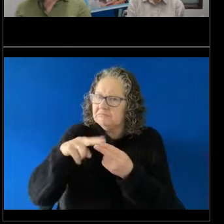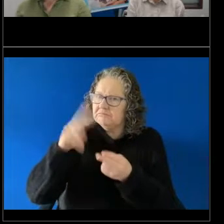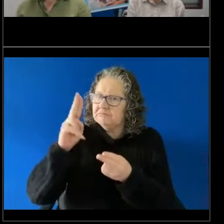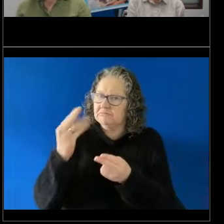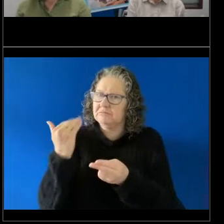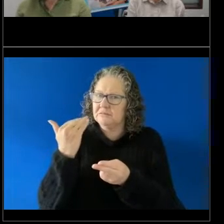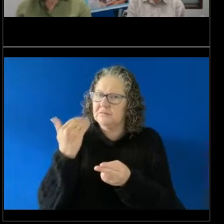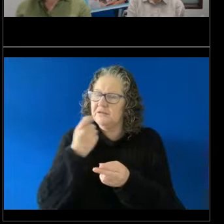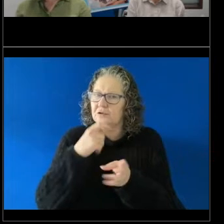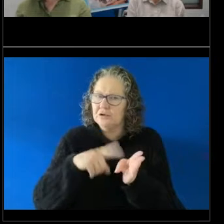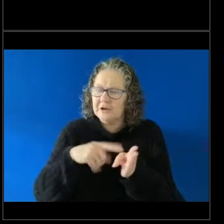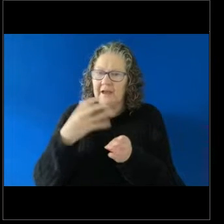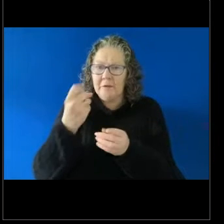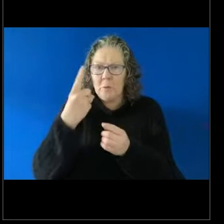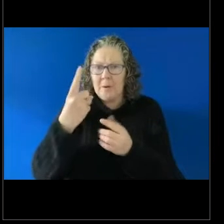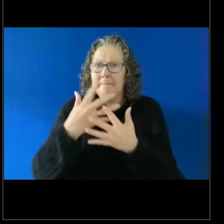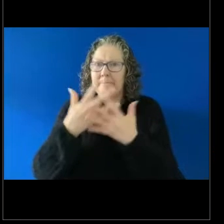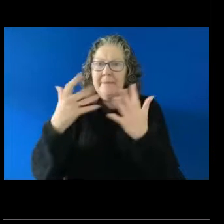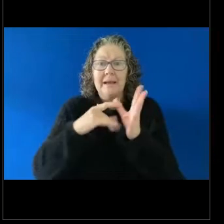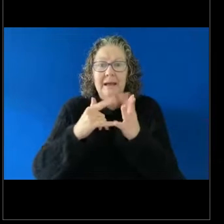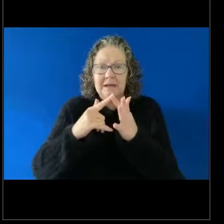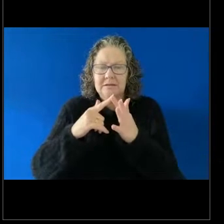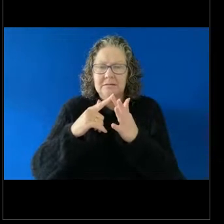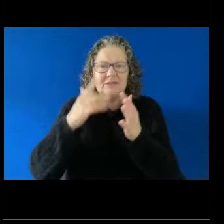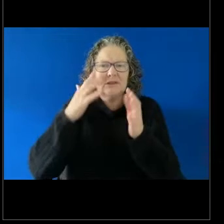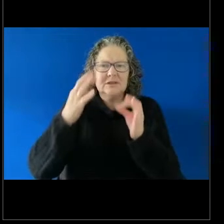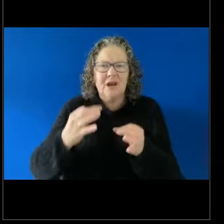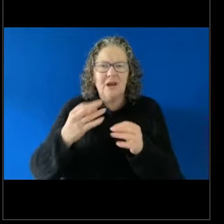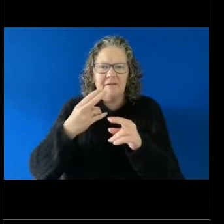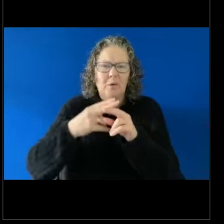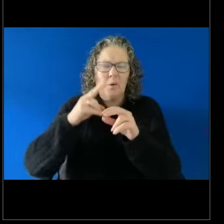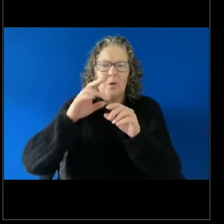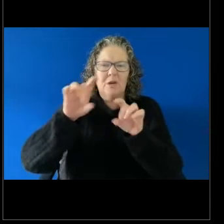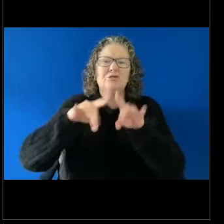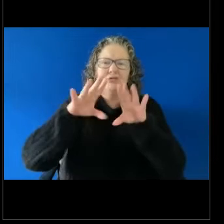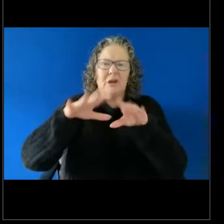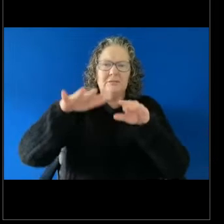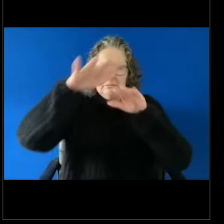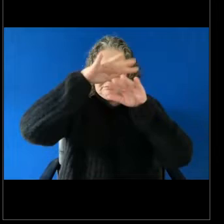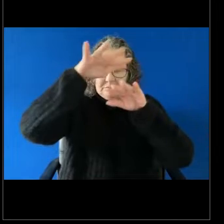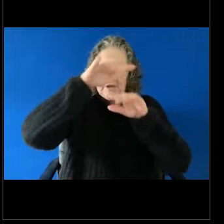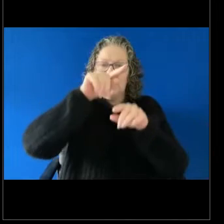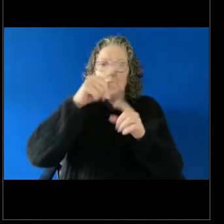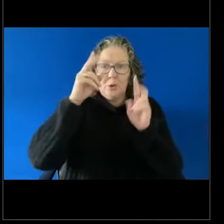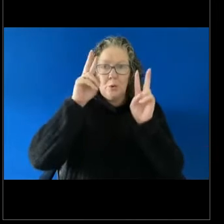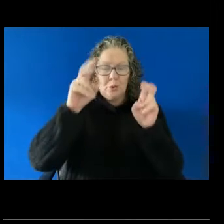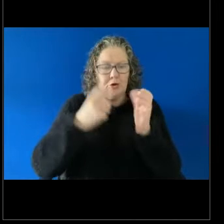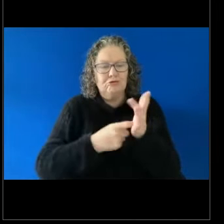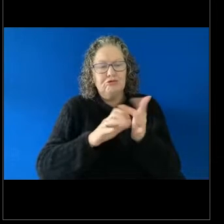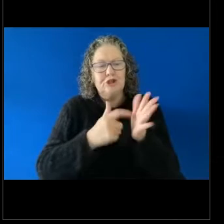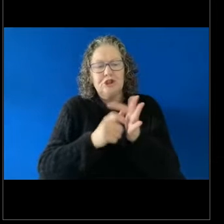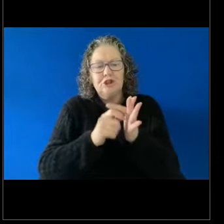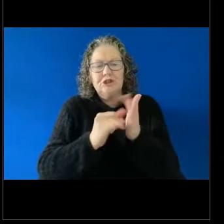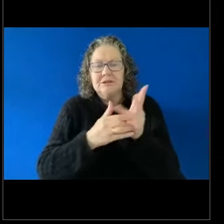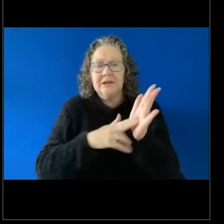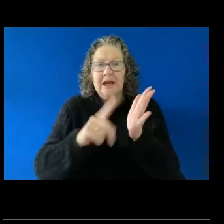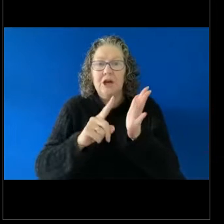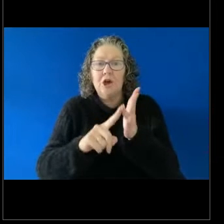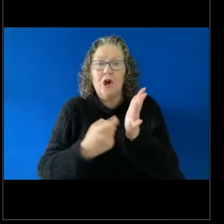was decided in the Federal jurisdiction called Richardson v Oracle which was determined in 2014